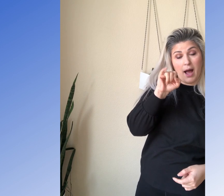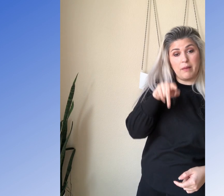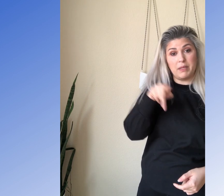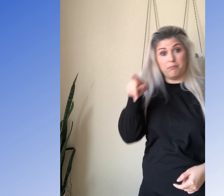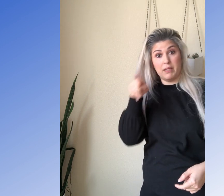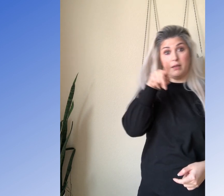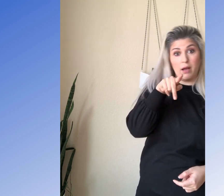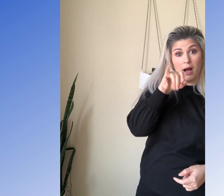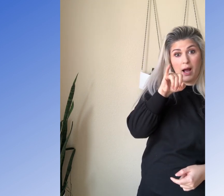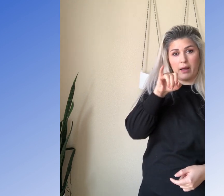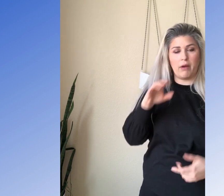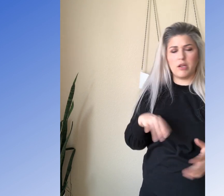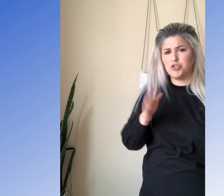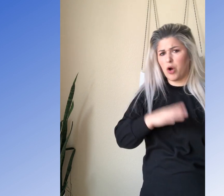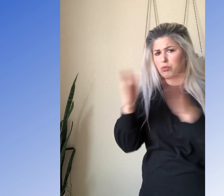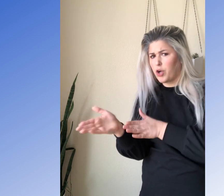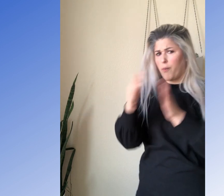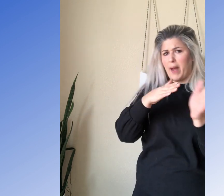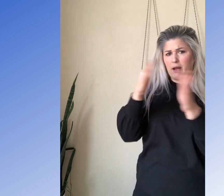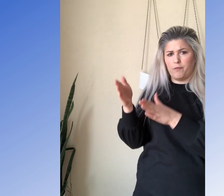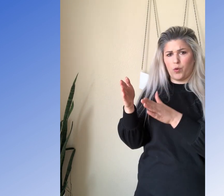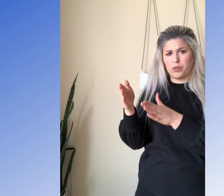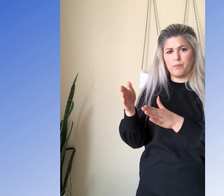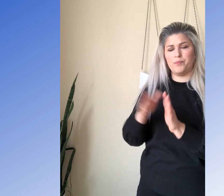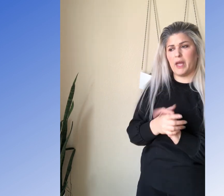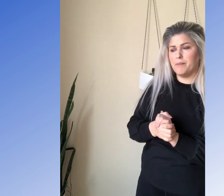I. P. P. I right. You don't go back and forth. Okay.